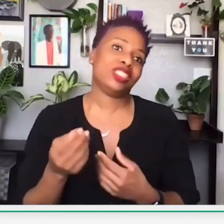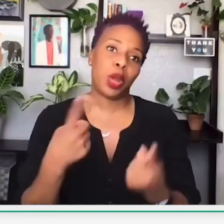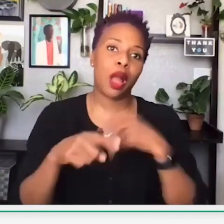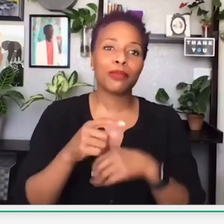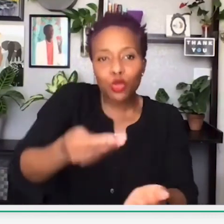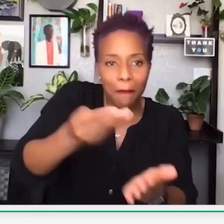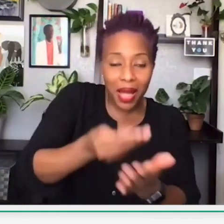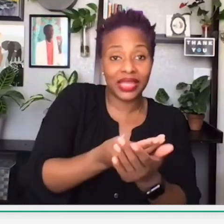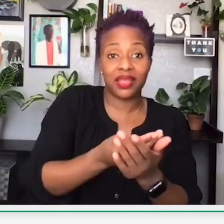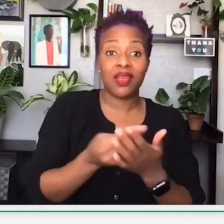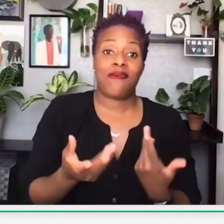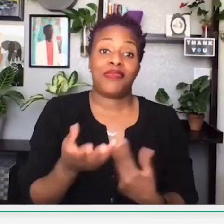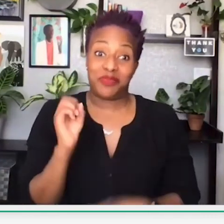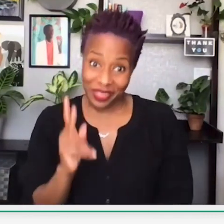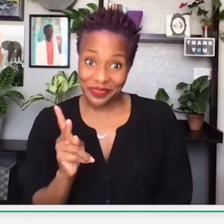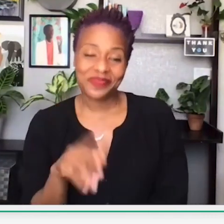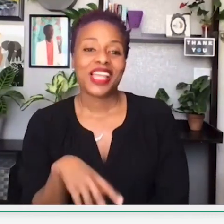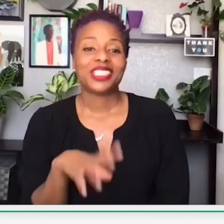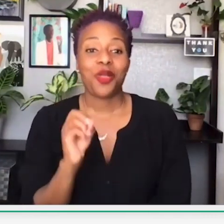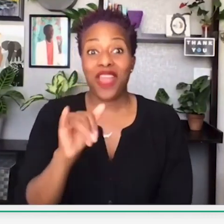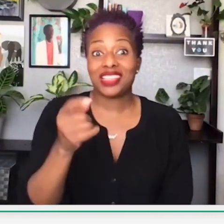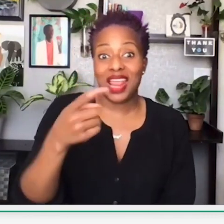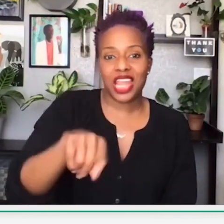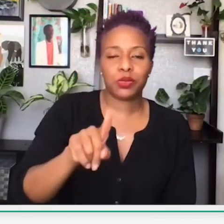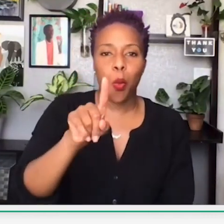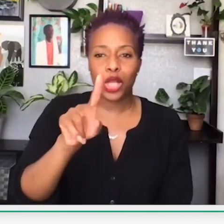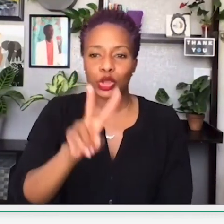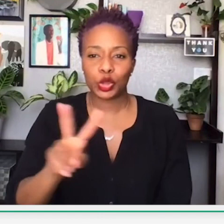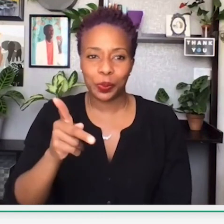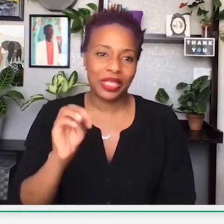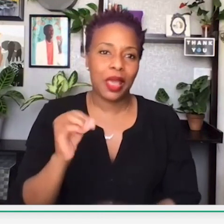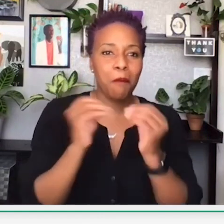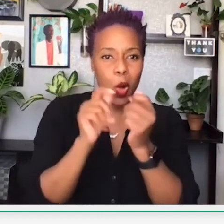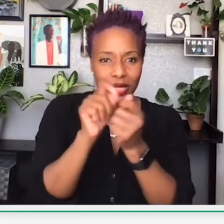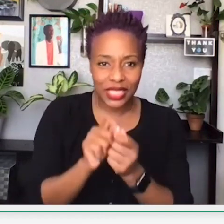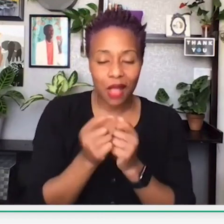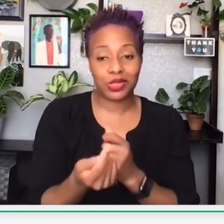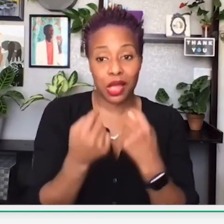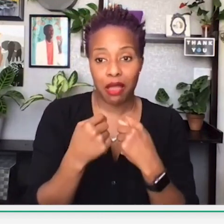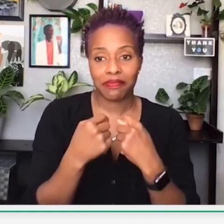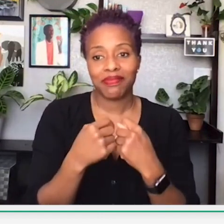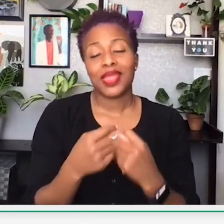and how to make choices when it comes to finances. So that'll be next week, Thursday,